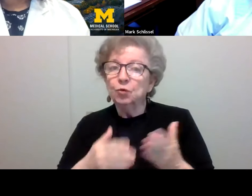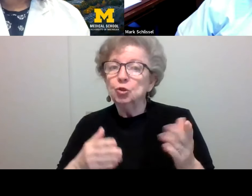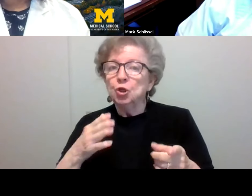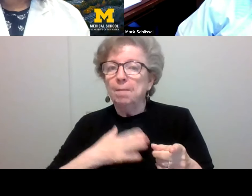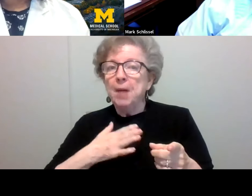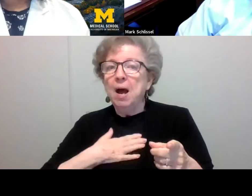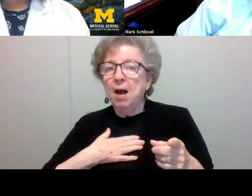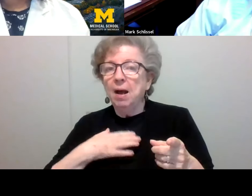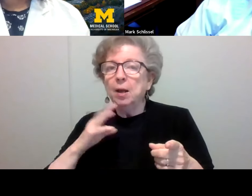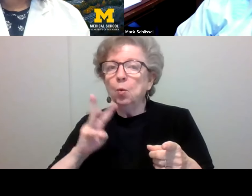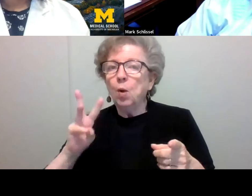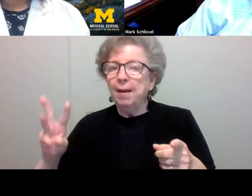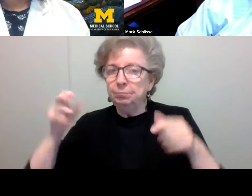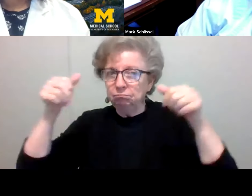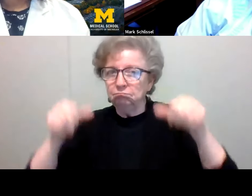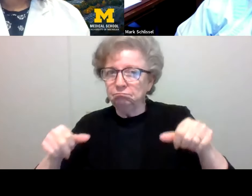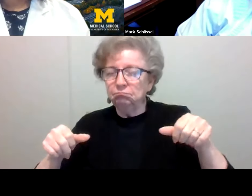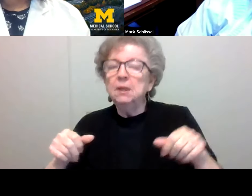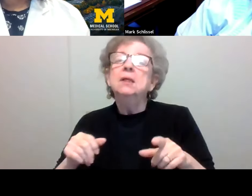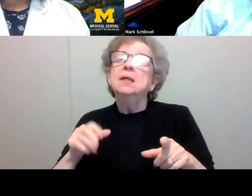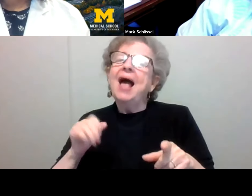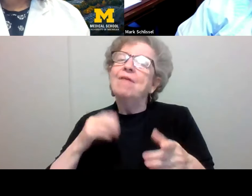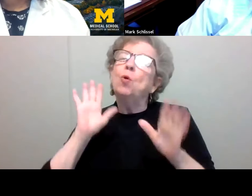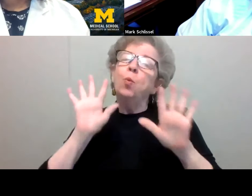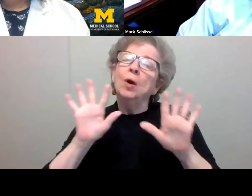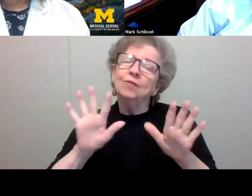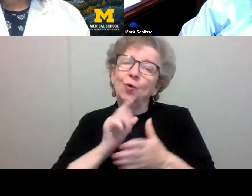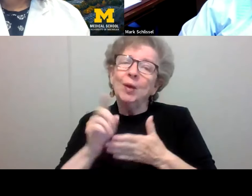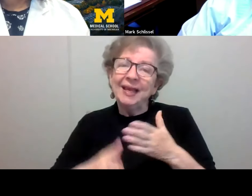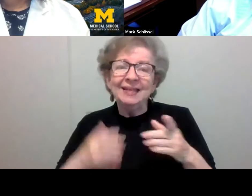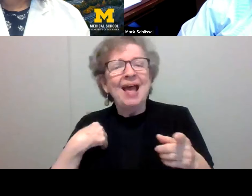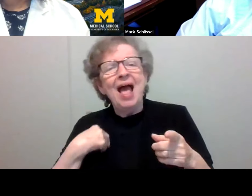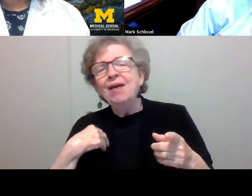Have a great weekend, enjoy Michigan Football, either on TV or in person.